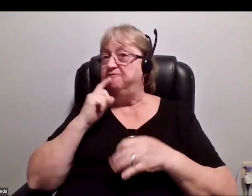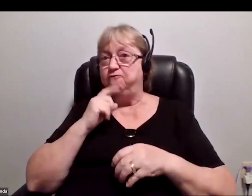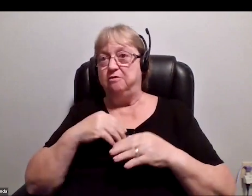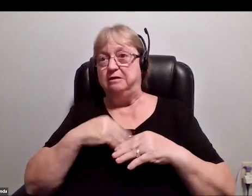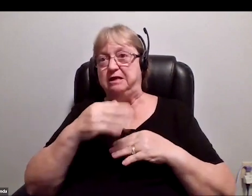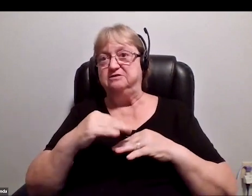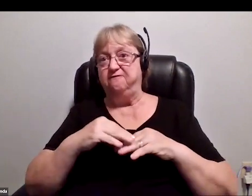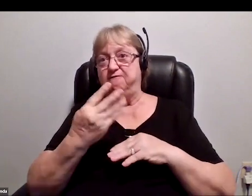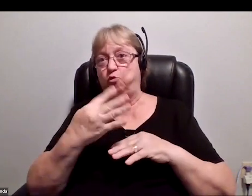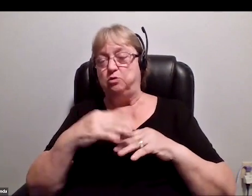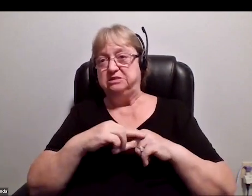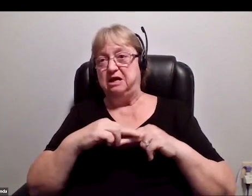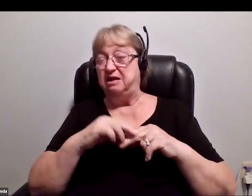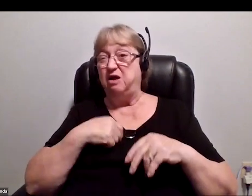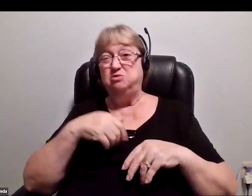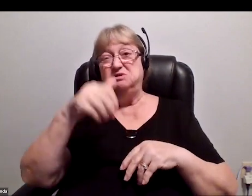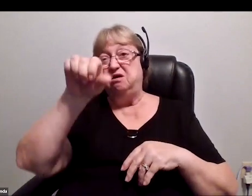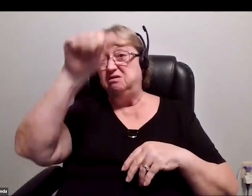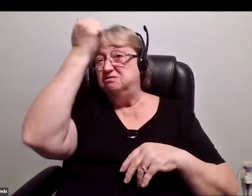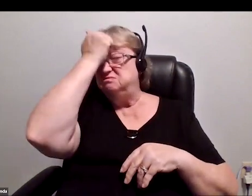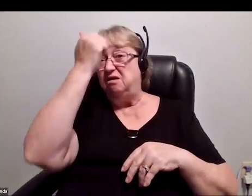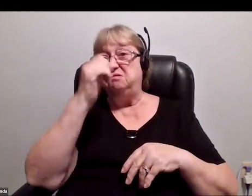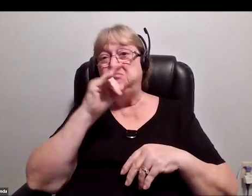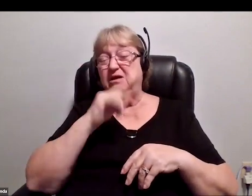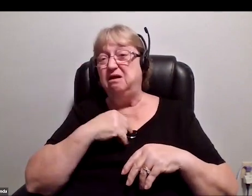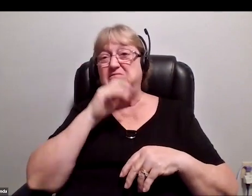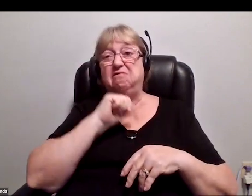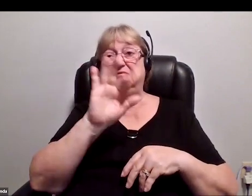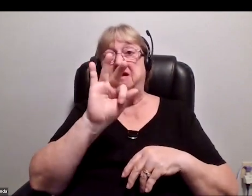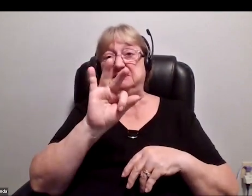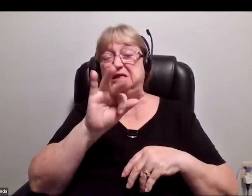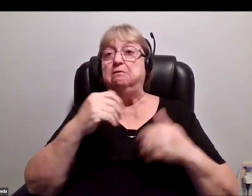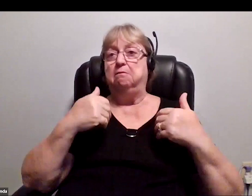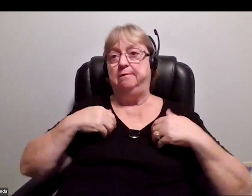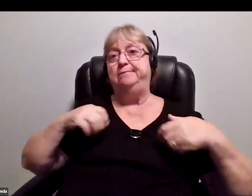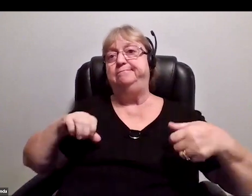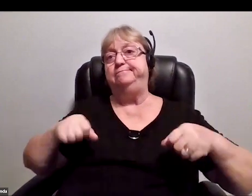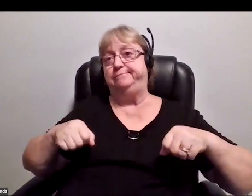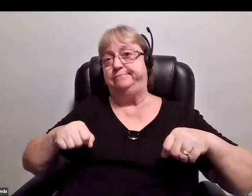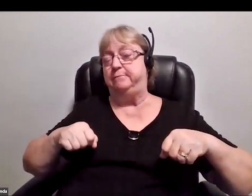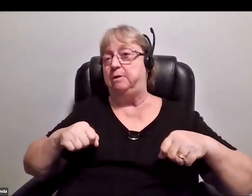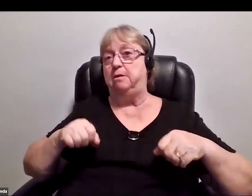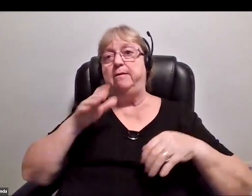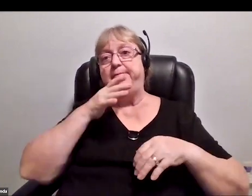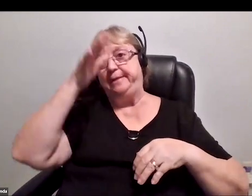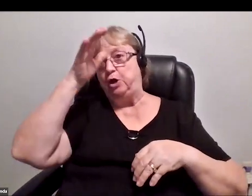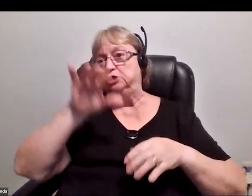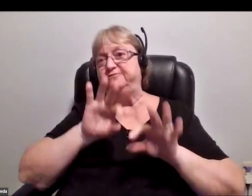I was also a bit of a dumb kid. When I was 19, I had a motorcycle against with all the warnings of my parents, and everybody else.